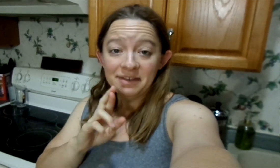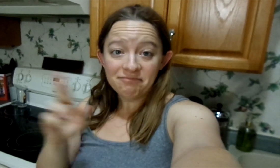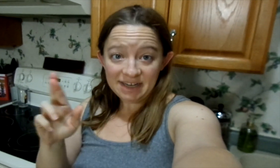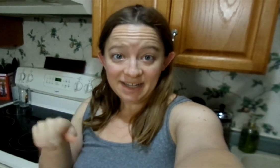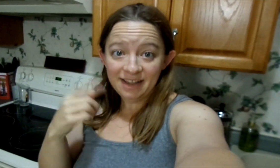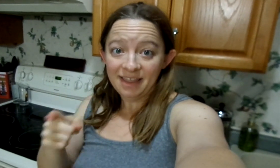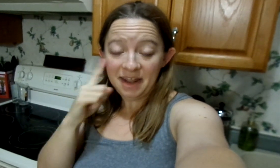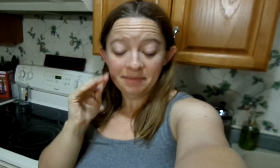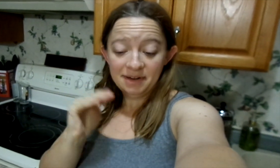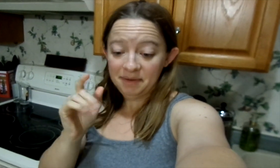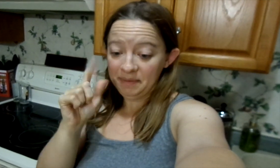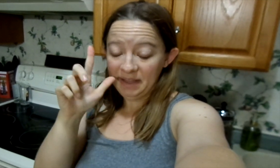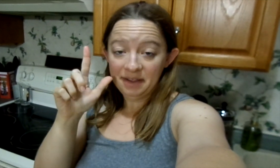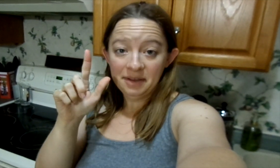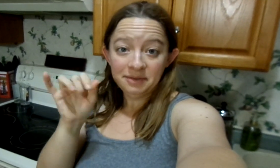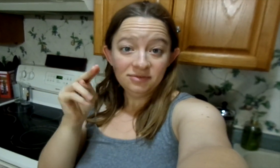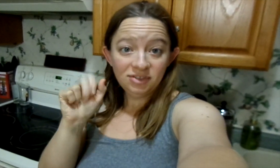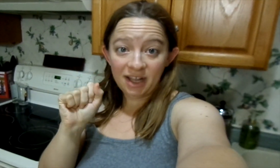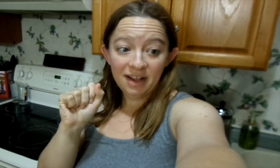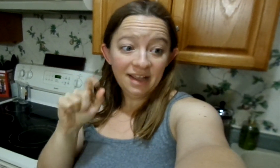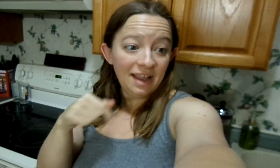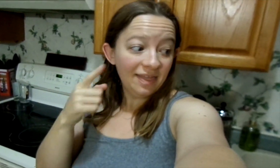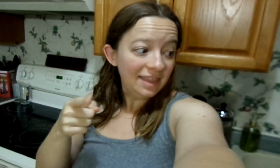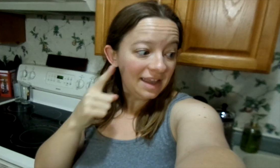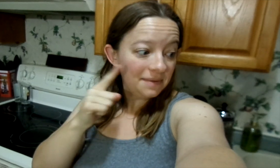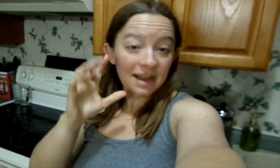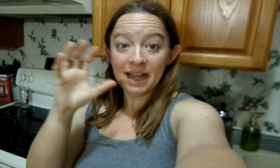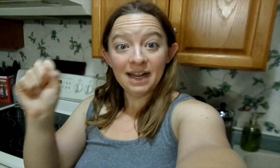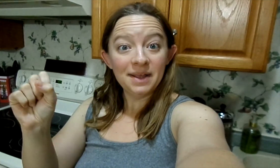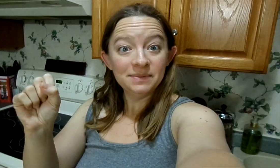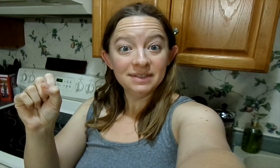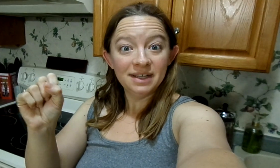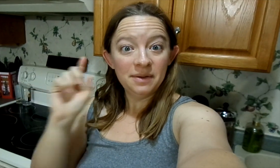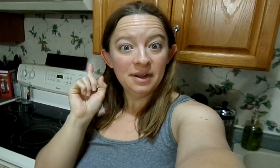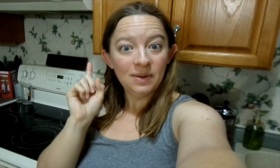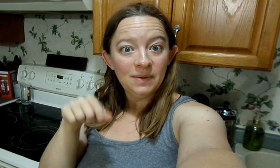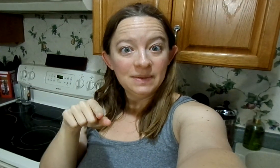I wanted to get everything ready and then I'm gonna wake up Jenna and then we will head out.